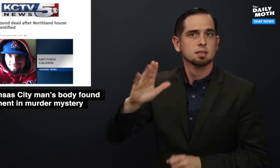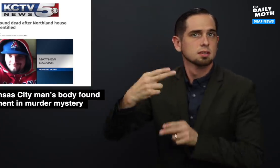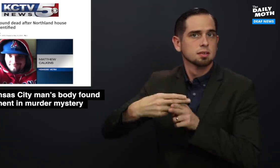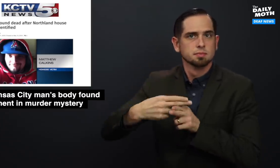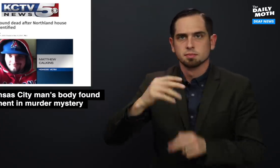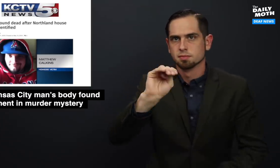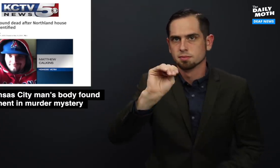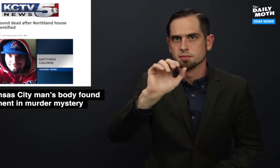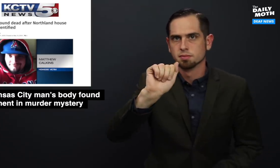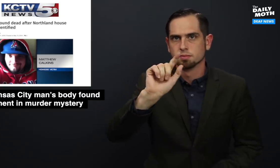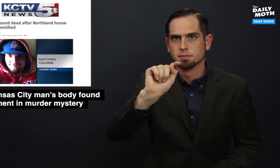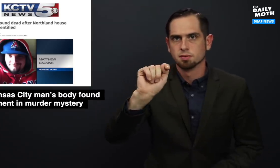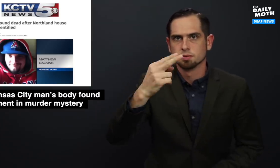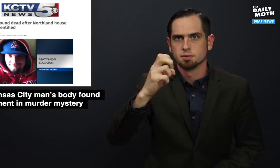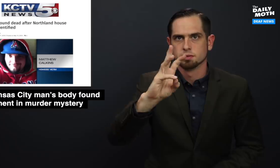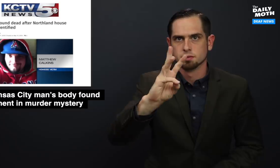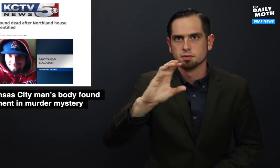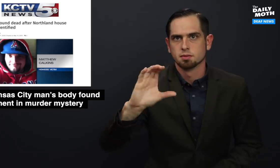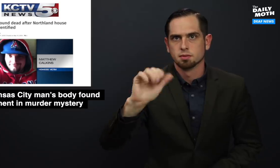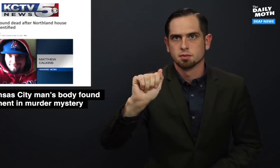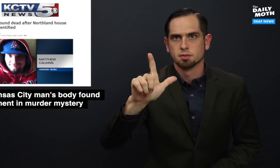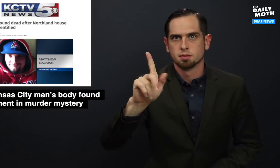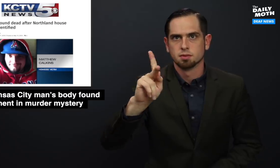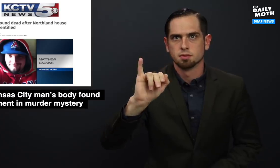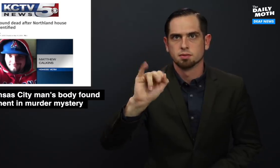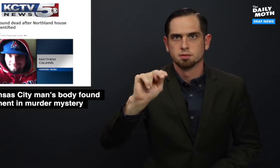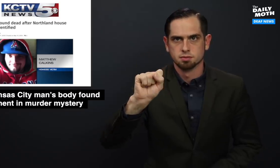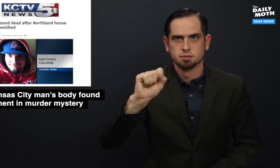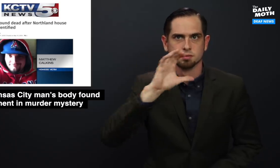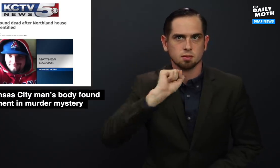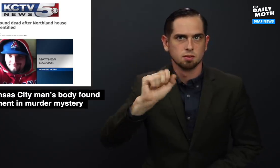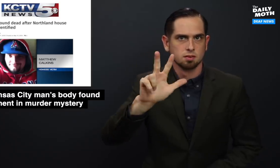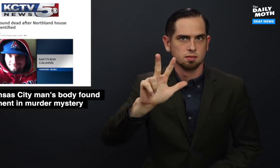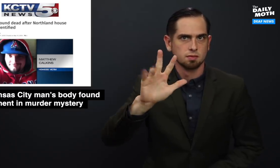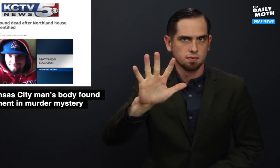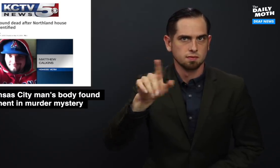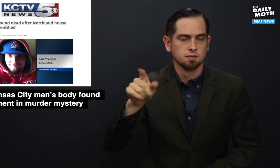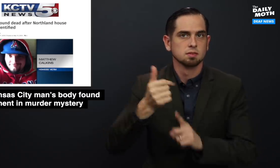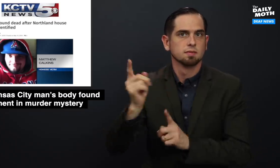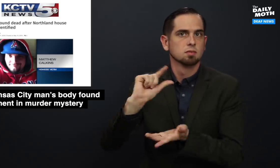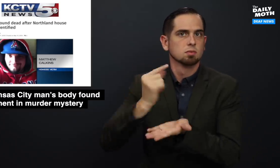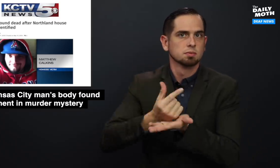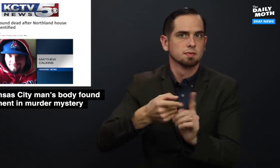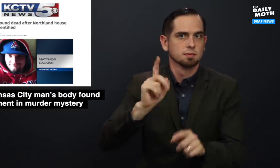His name was Matthew Calkins (35) and he graduated